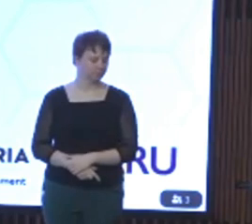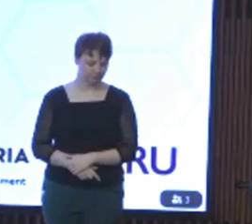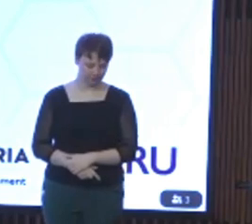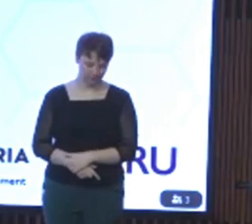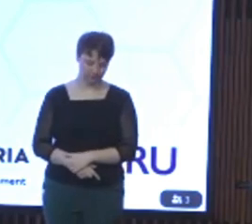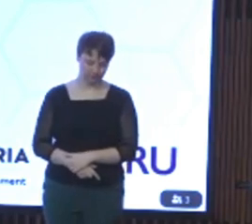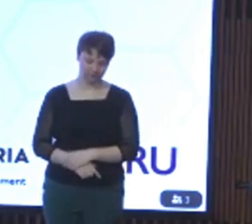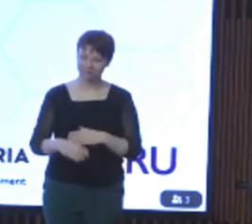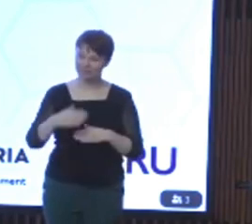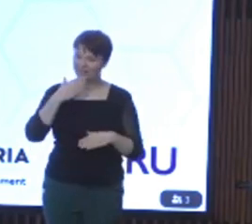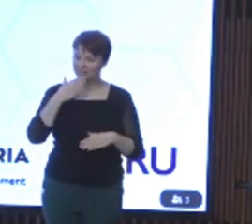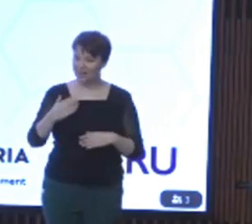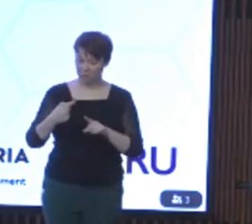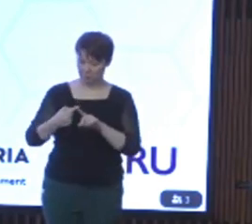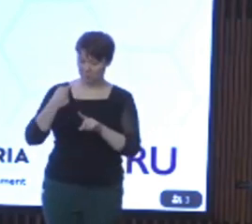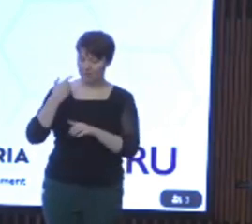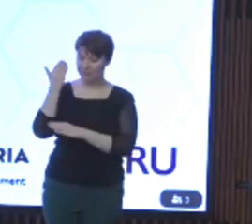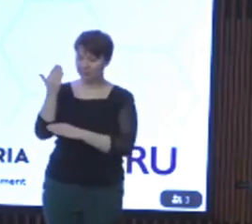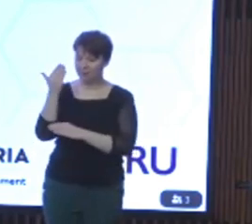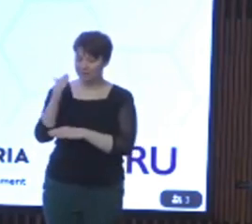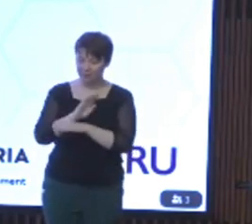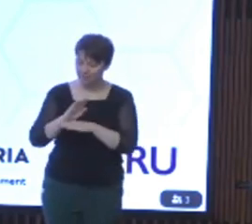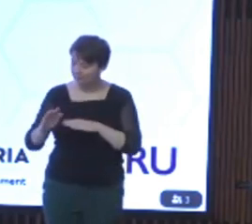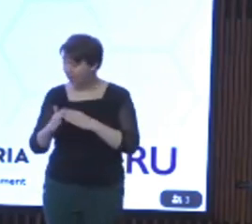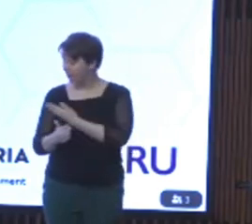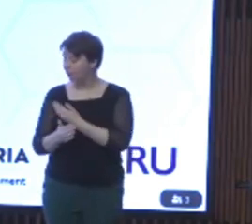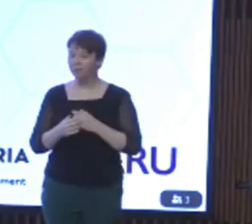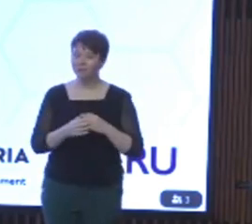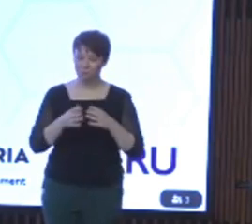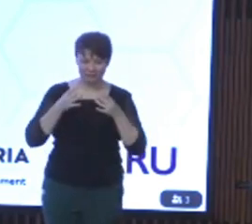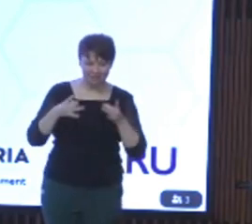Thank you to the speakers and the panelists this morning for kickstarting today's theme are the